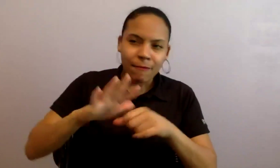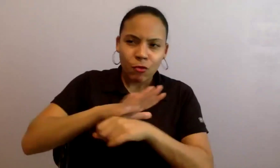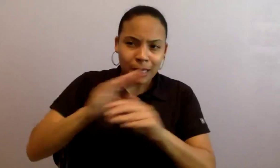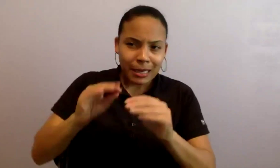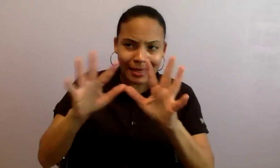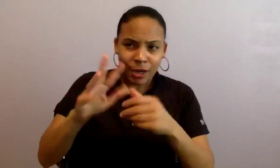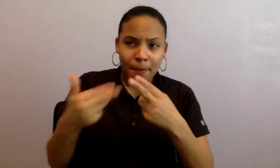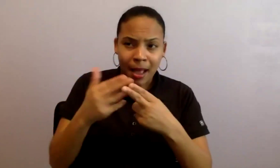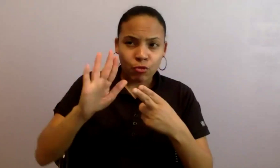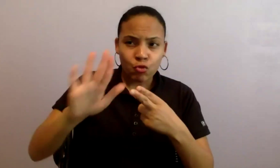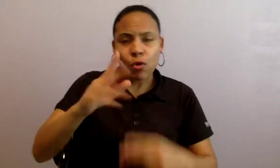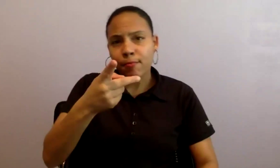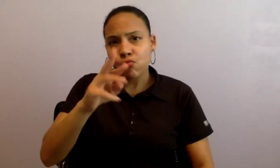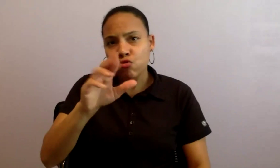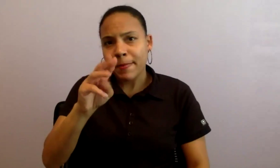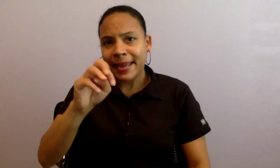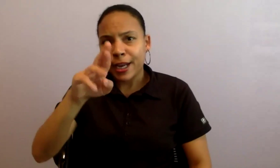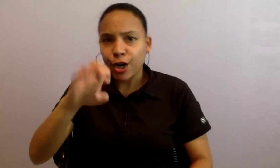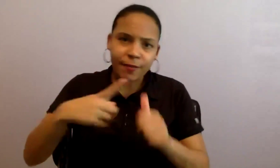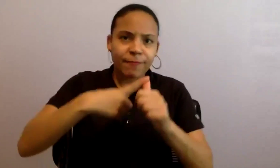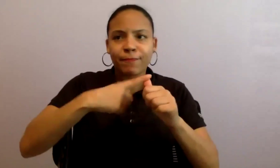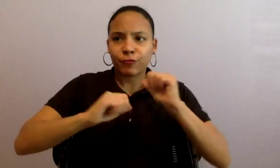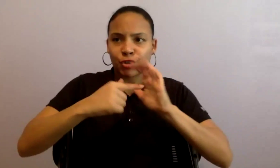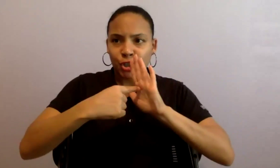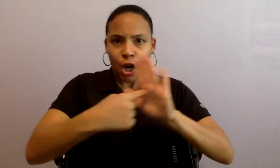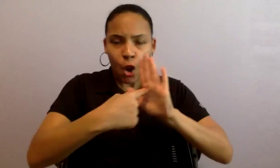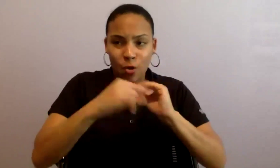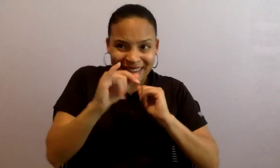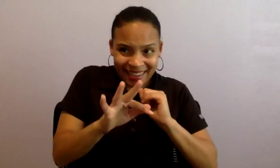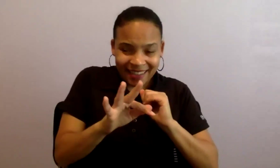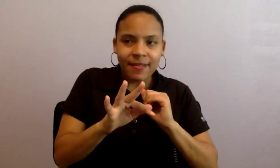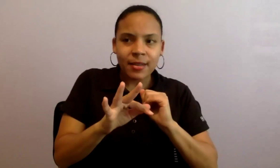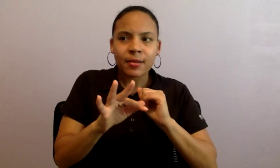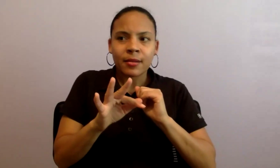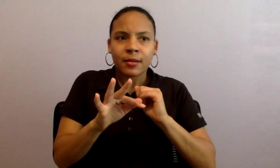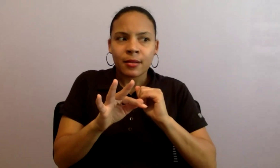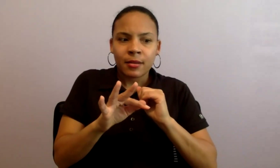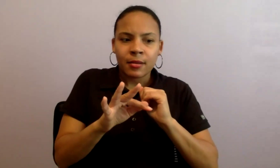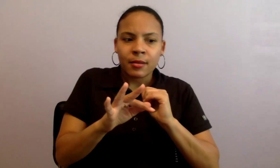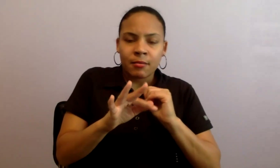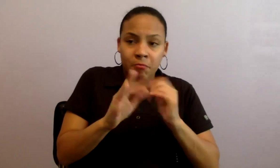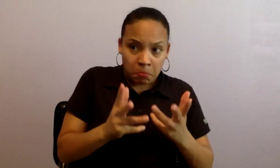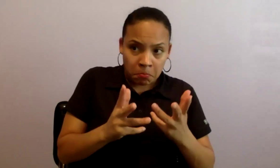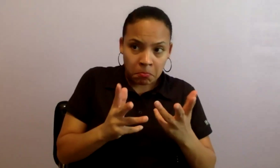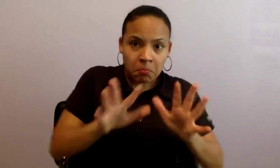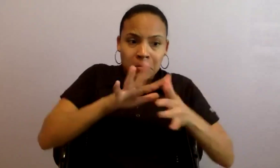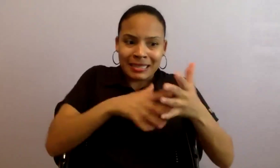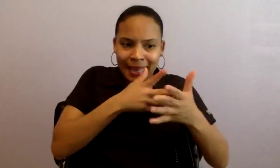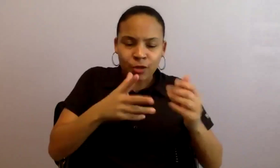at that time, but there will be no development done post May 2026. So, I think that's one of